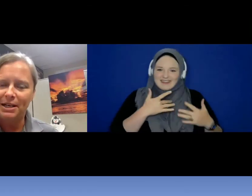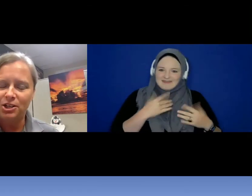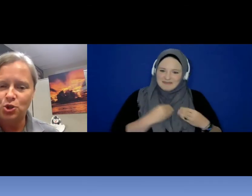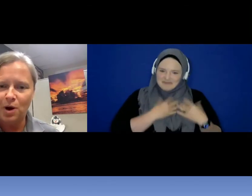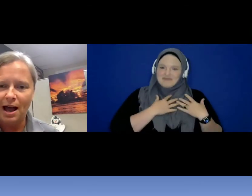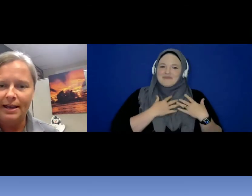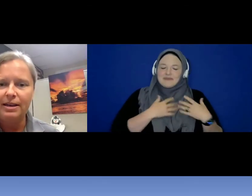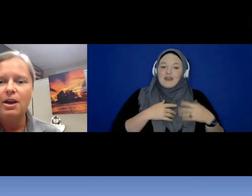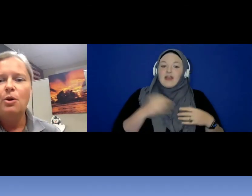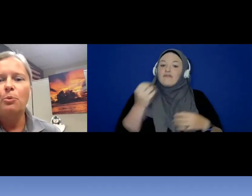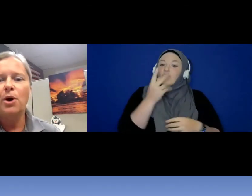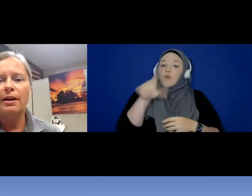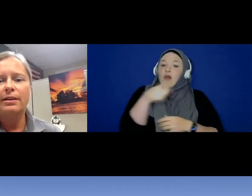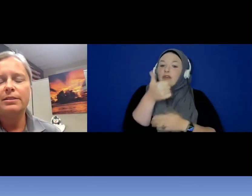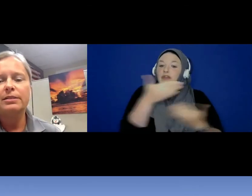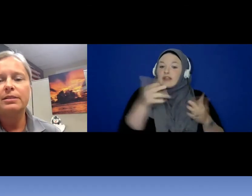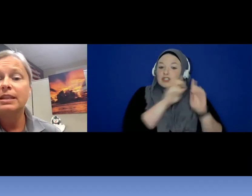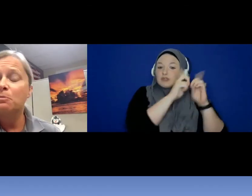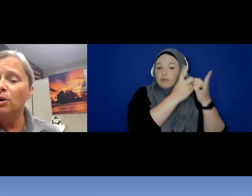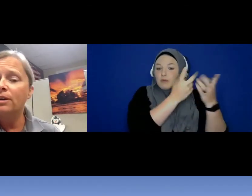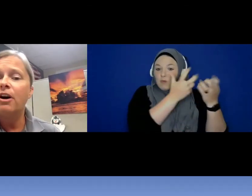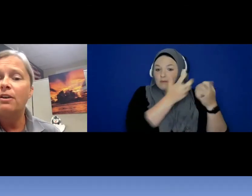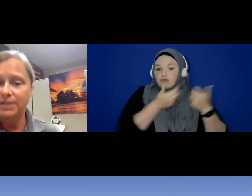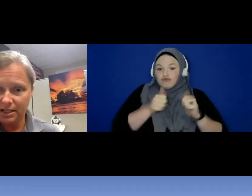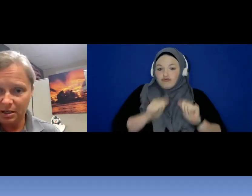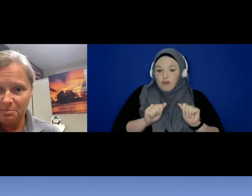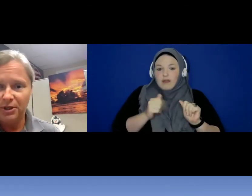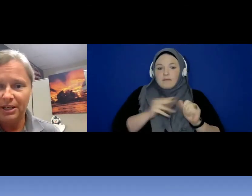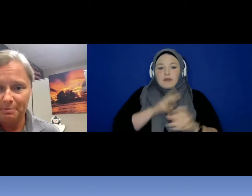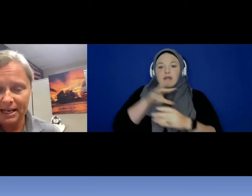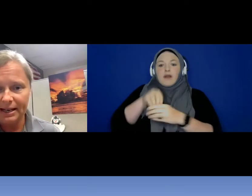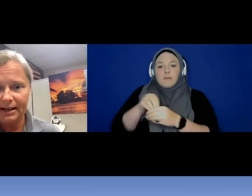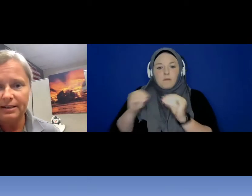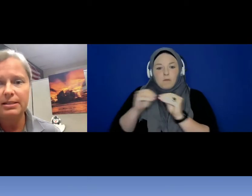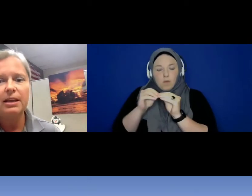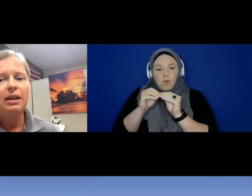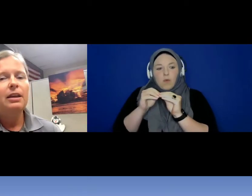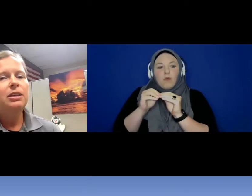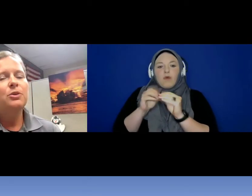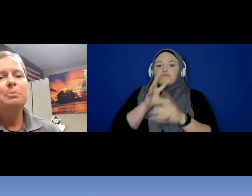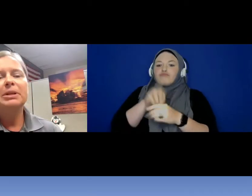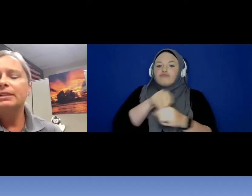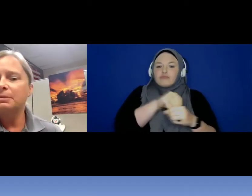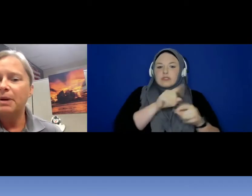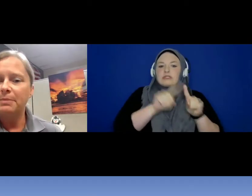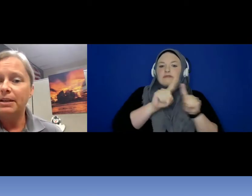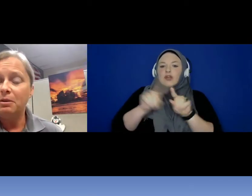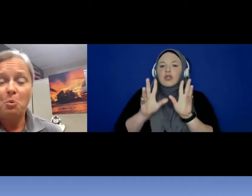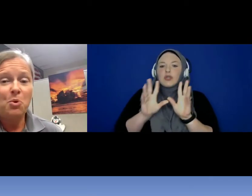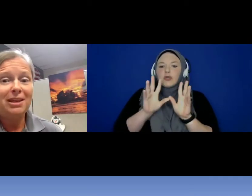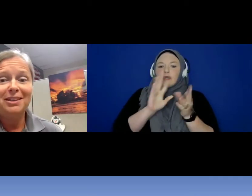to try was to get more involved in community meetings. You know the police department we